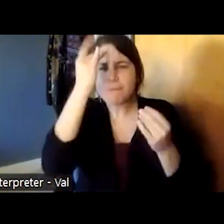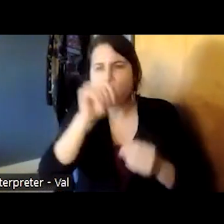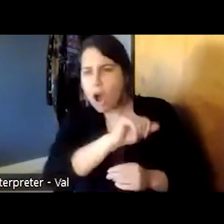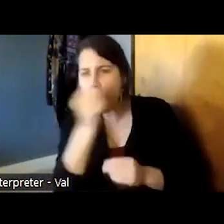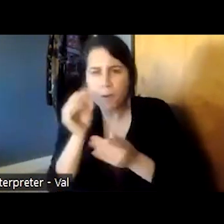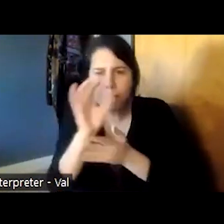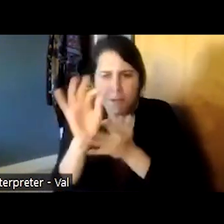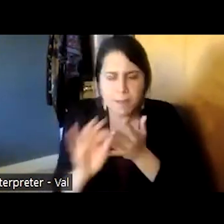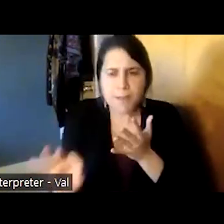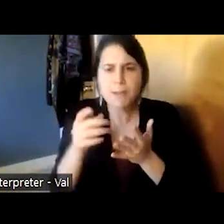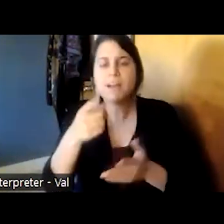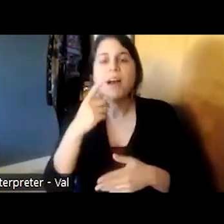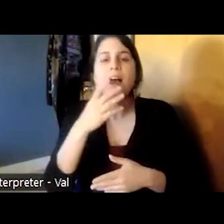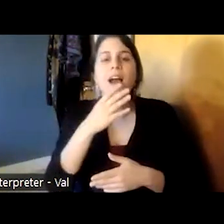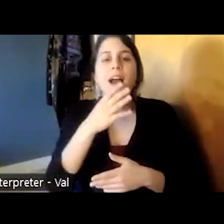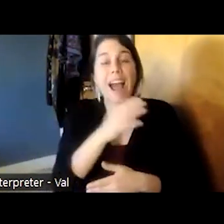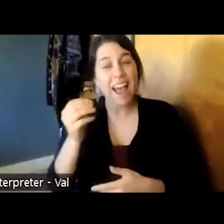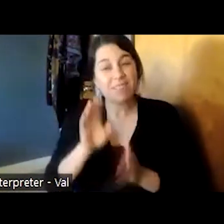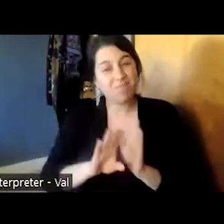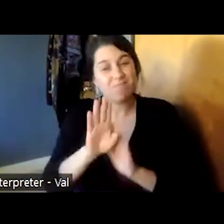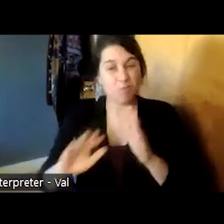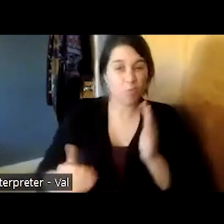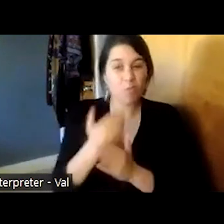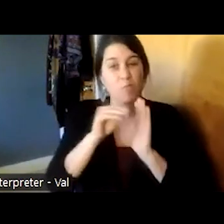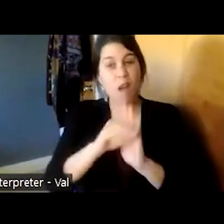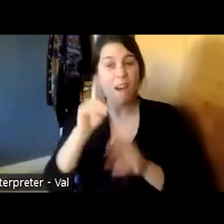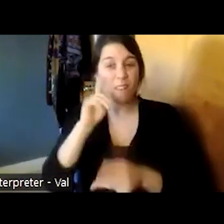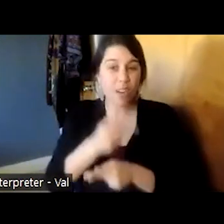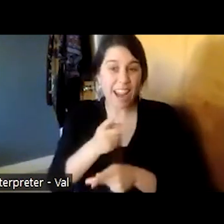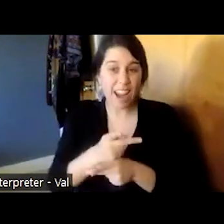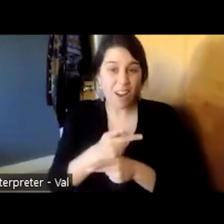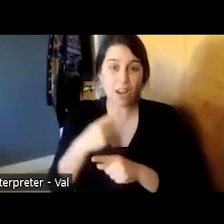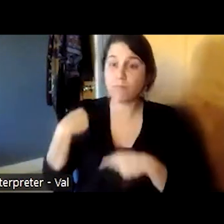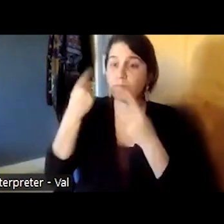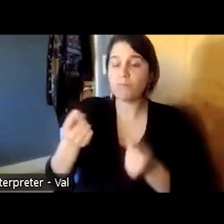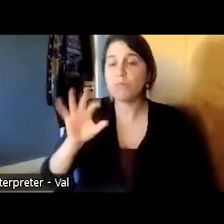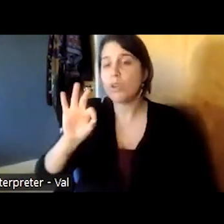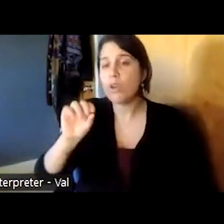and we started to develop a new model of care which has been called forensic assertive community